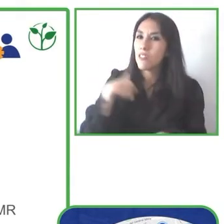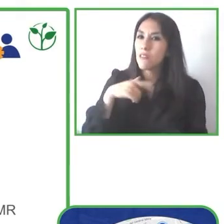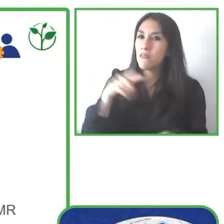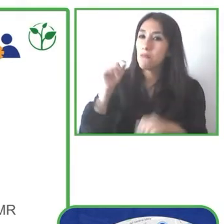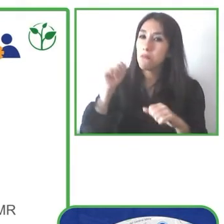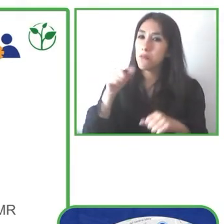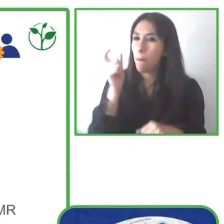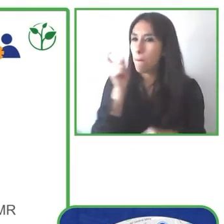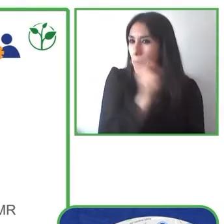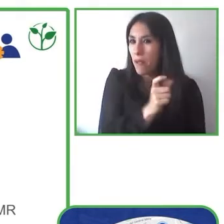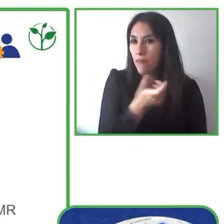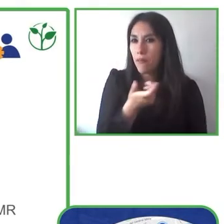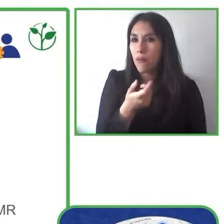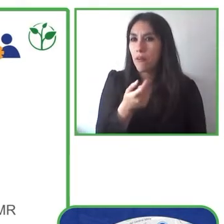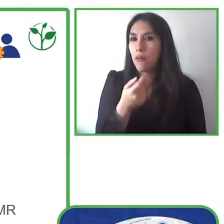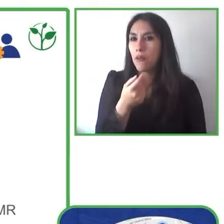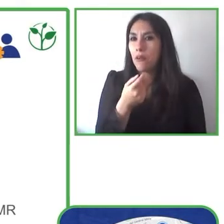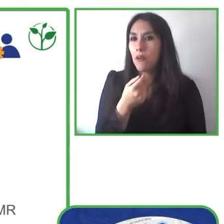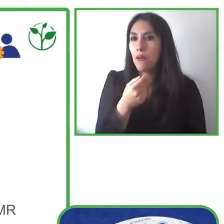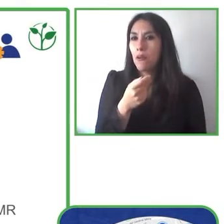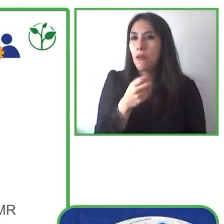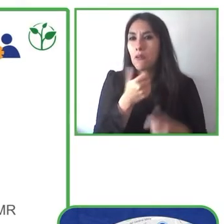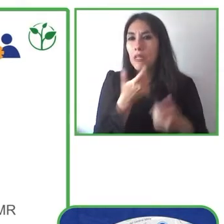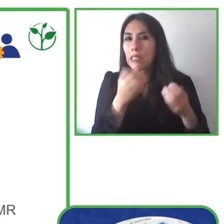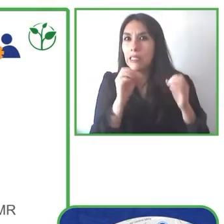go and park near the beach etc. We want to be able to have that